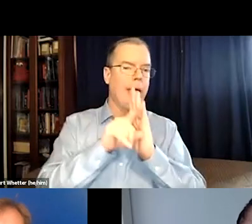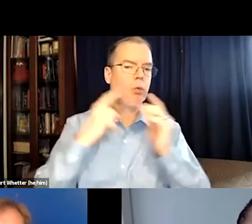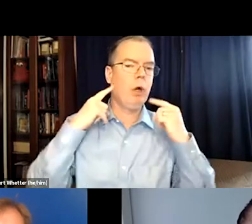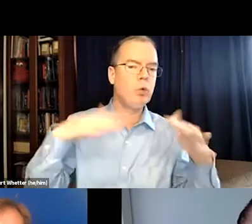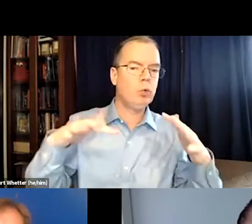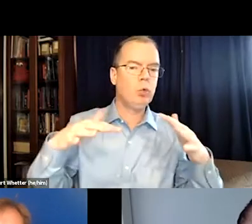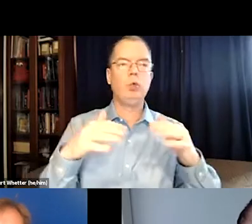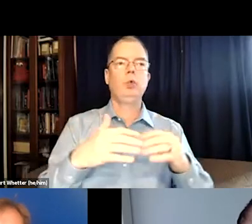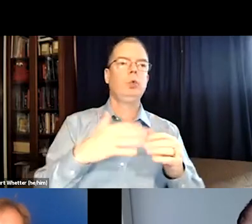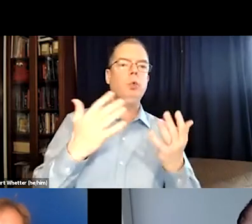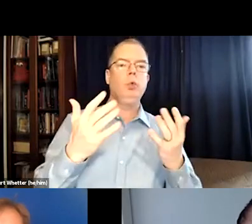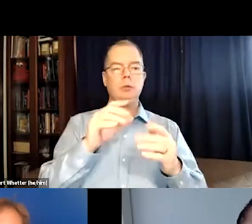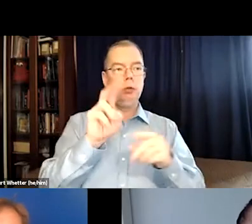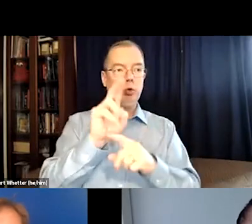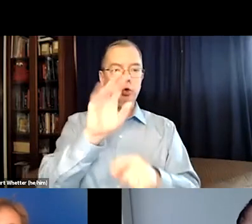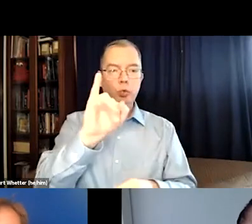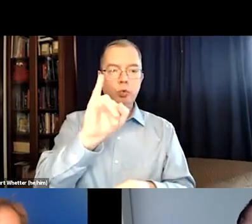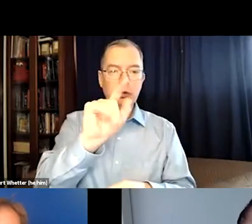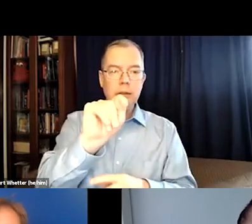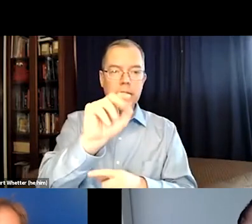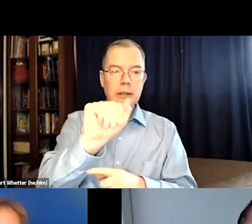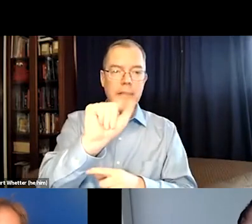and they may have a different way of handling background noise.